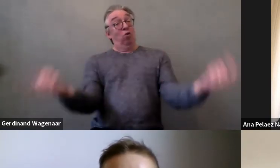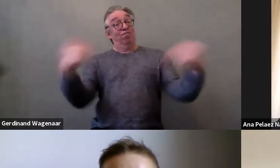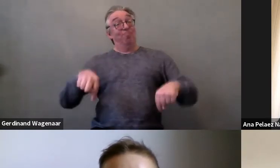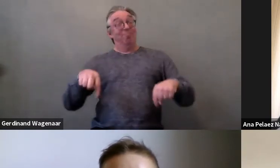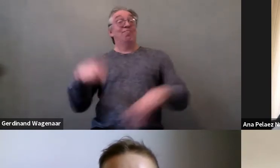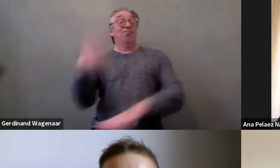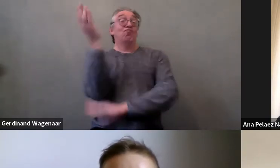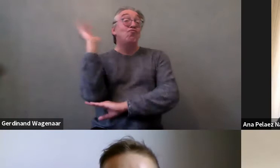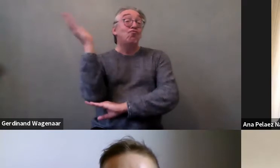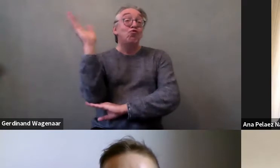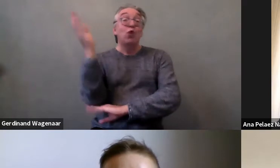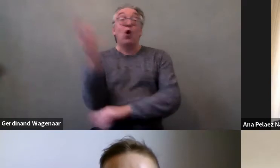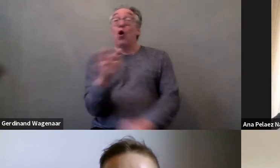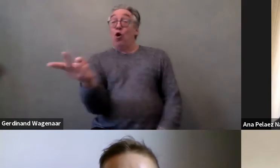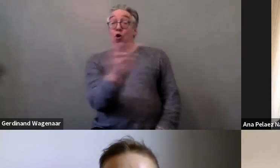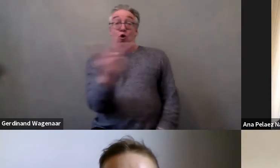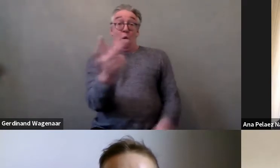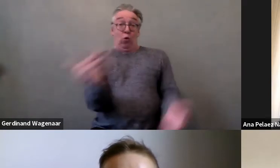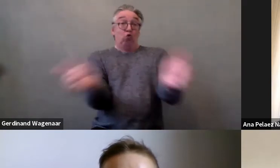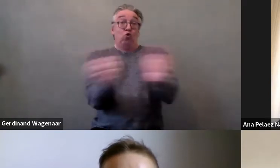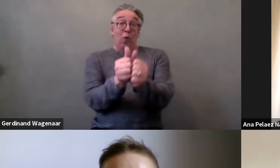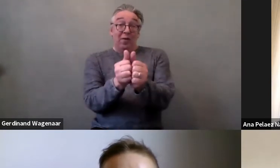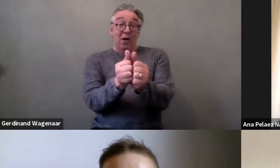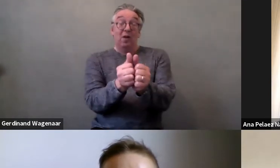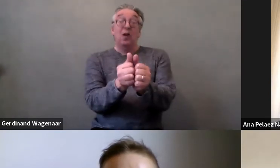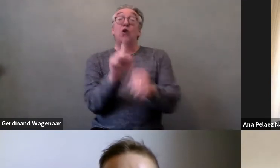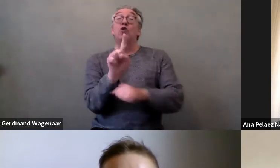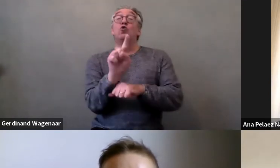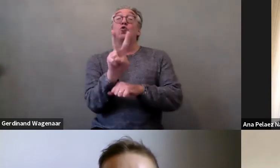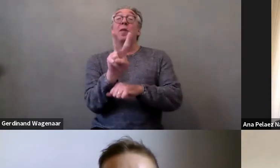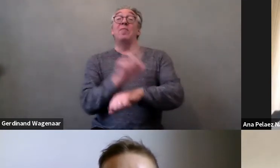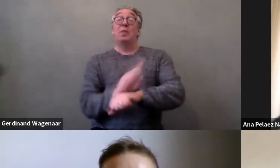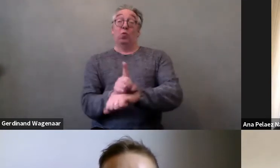You have, both of you, together, 12 minutes, please, you have the floor.